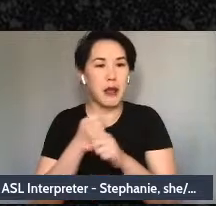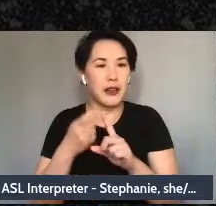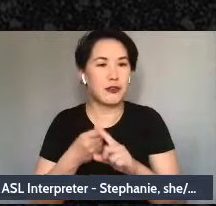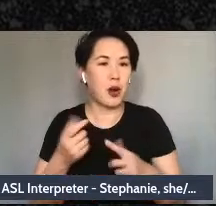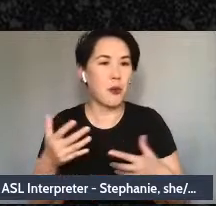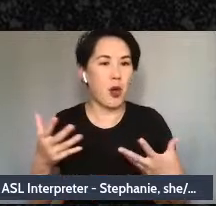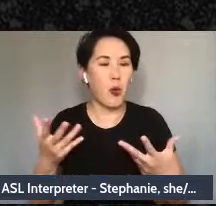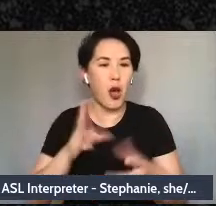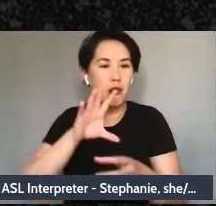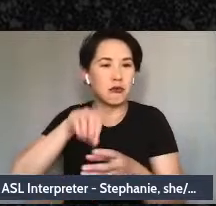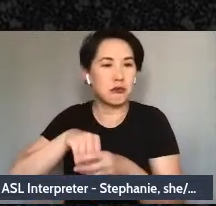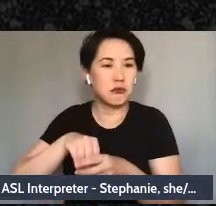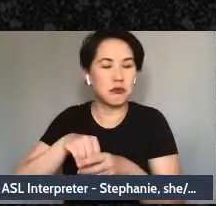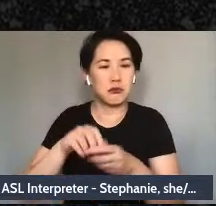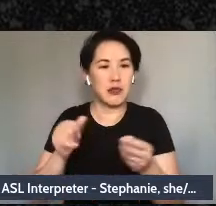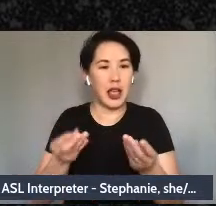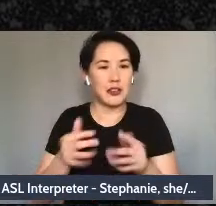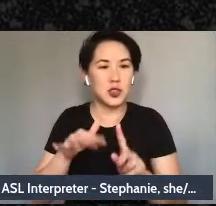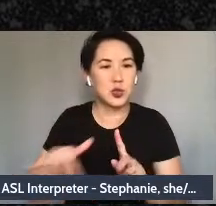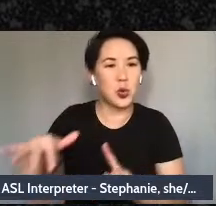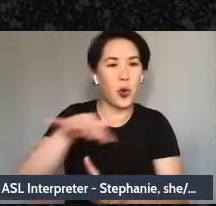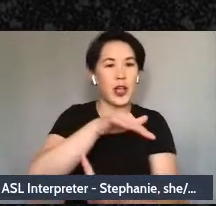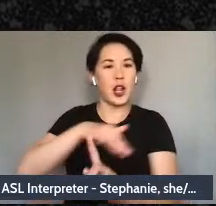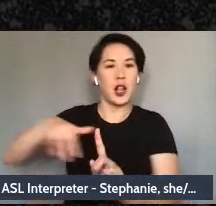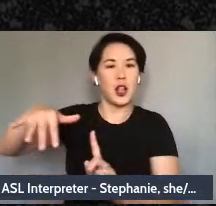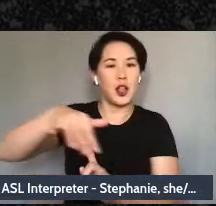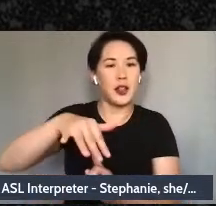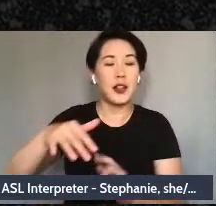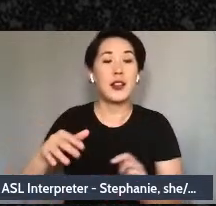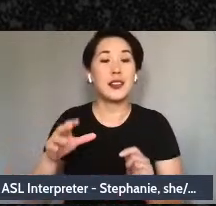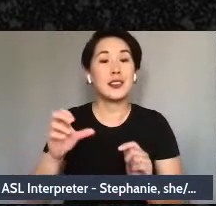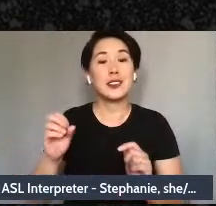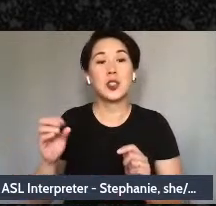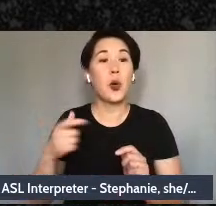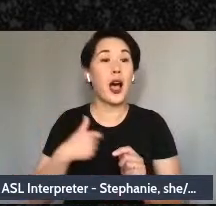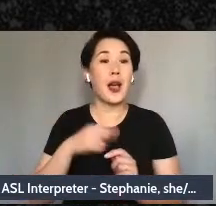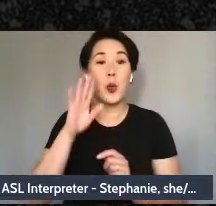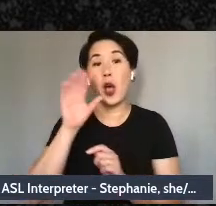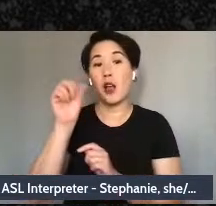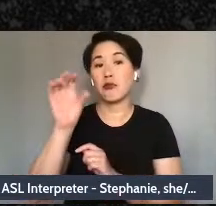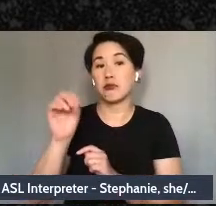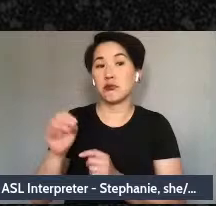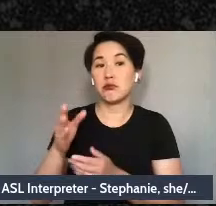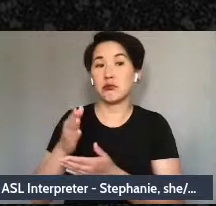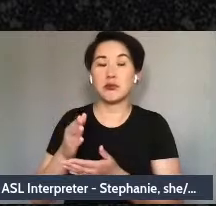principles? Right. And I'm gonna just read some out for examples. Feelings are dangerous,